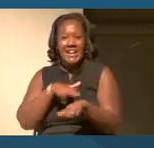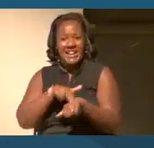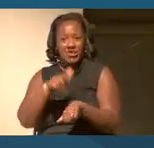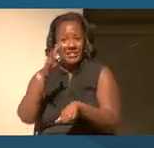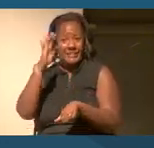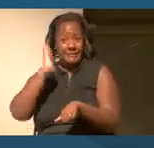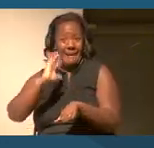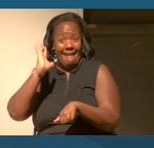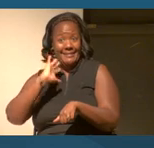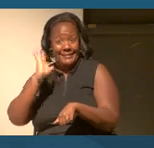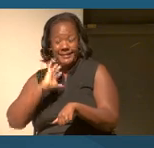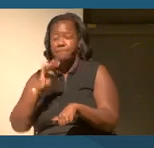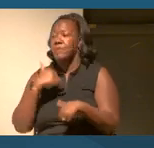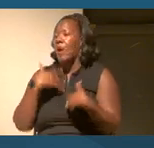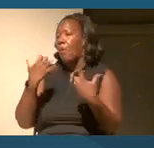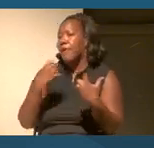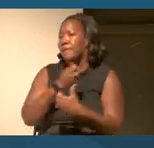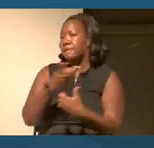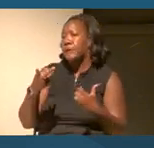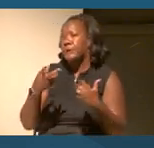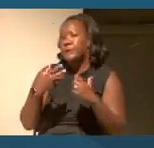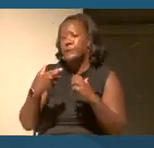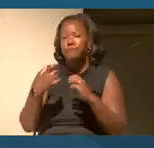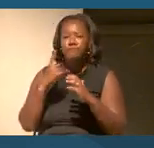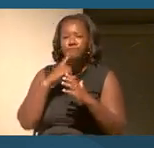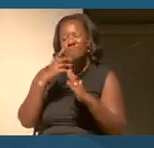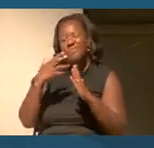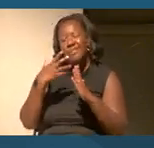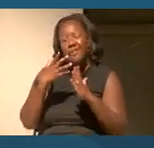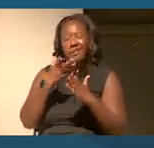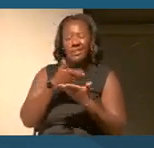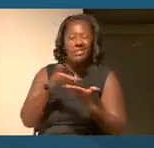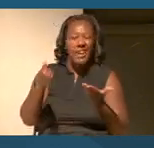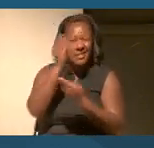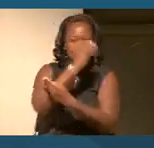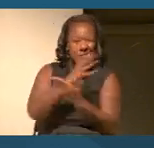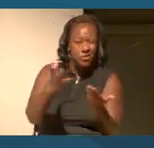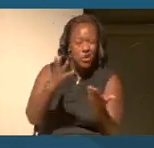I wanna first offer a land acknowledgement to say we we grateful acknowledge the native